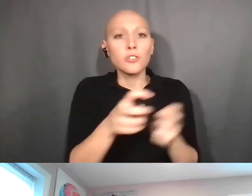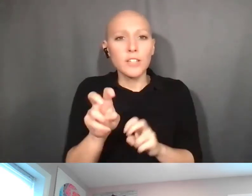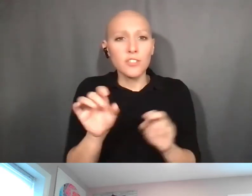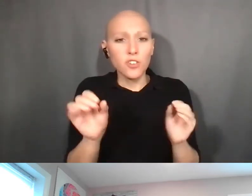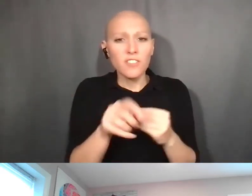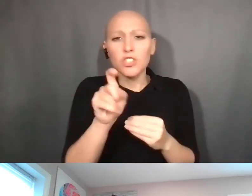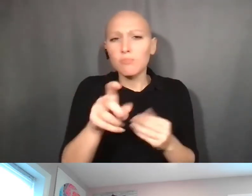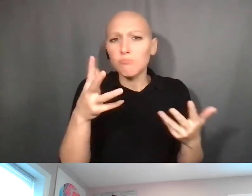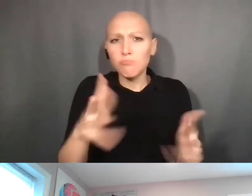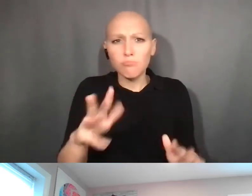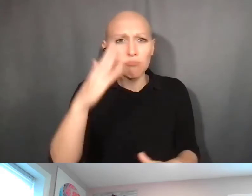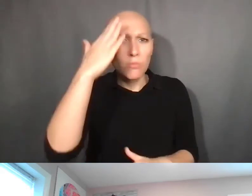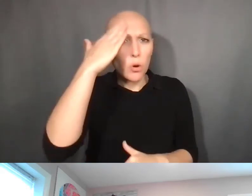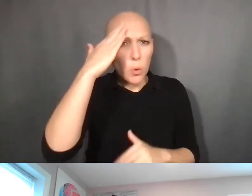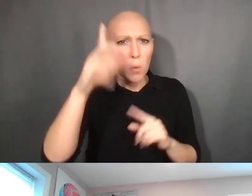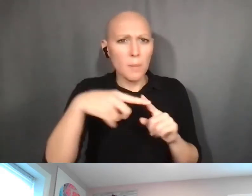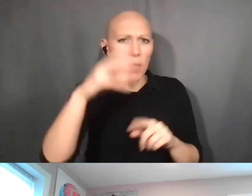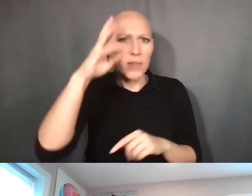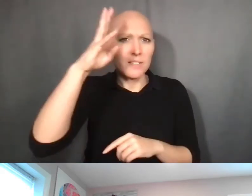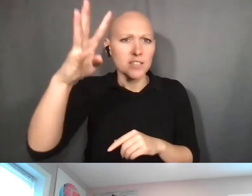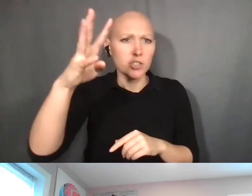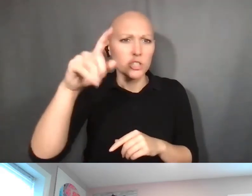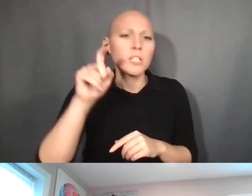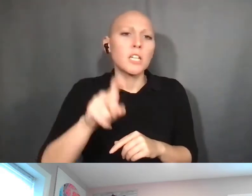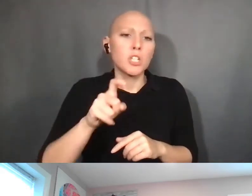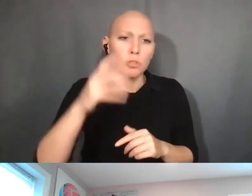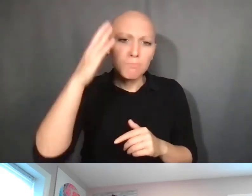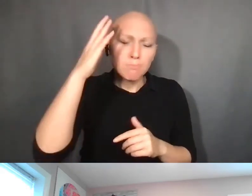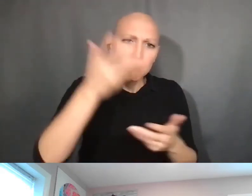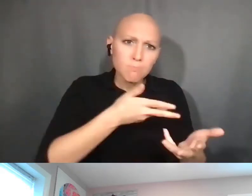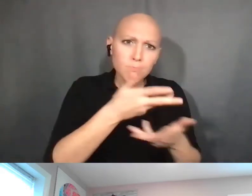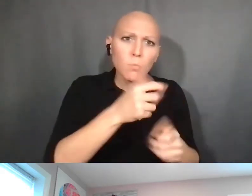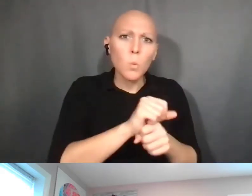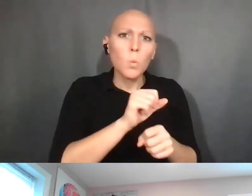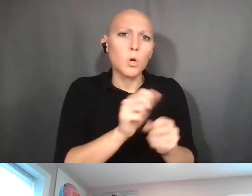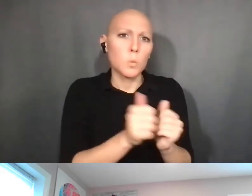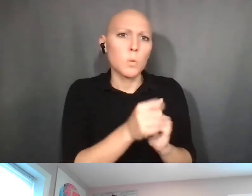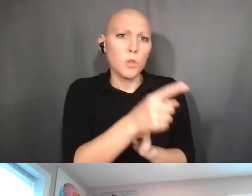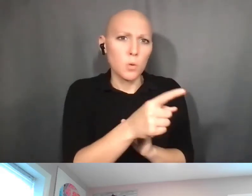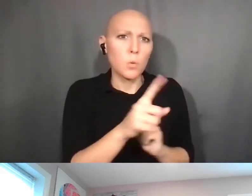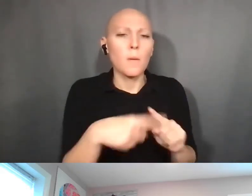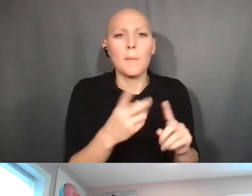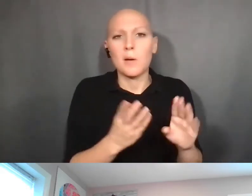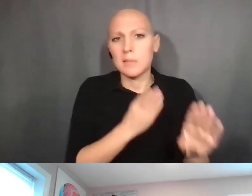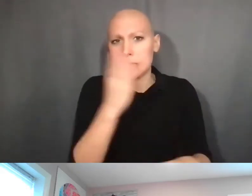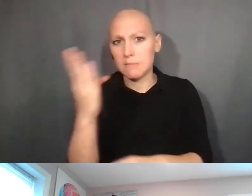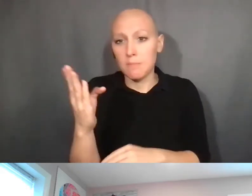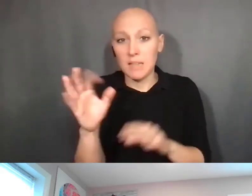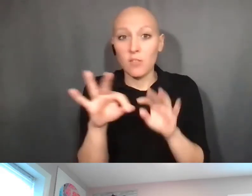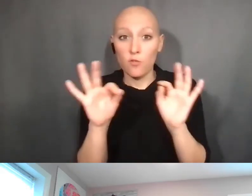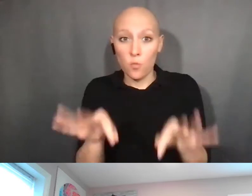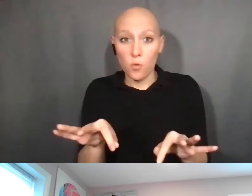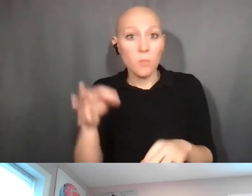And should be working closely with you in submitting that form to us. Because it asks for information about